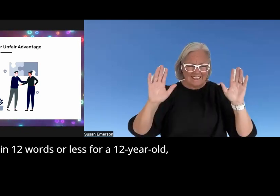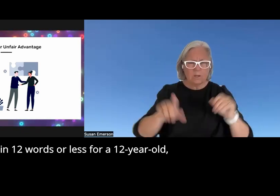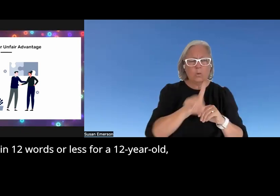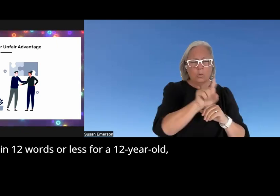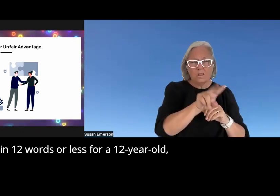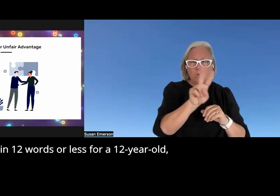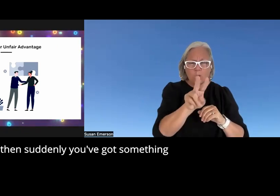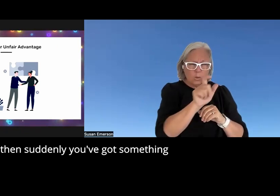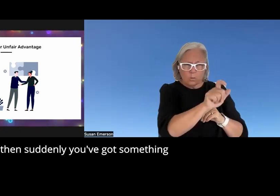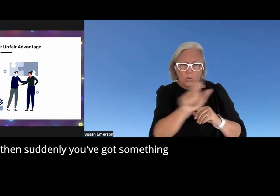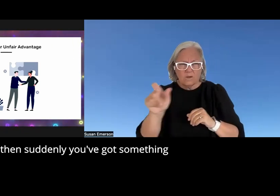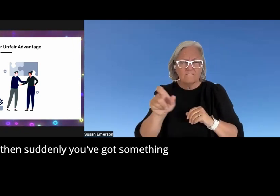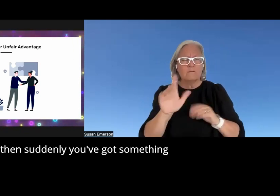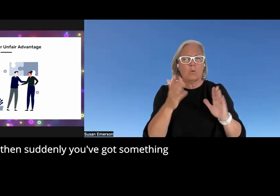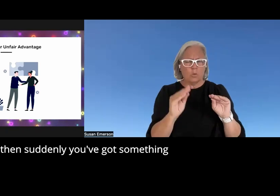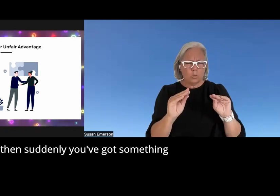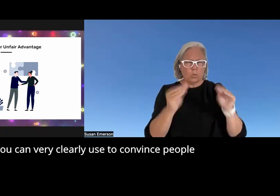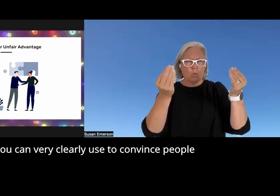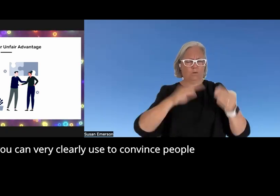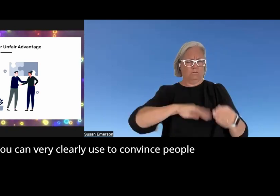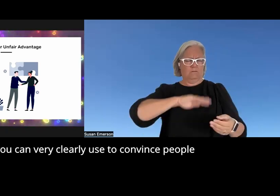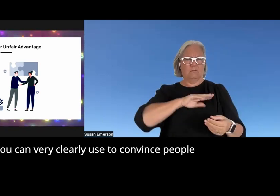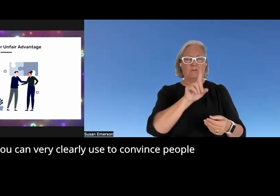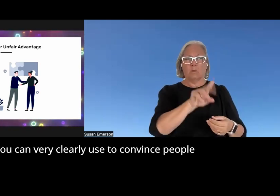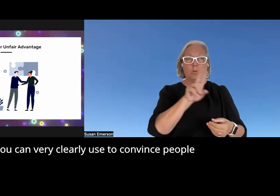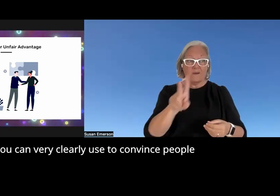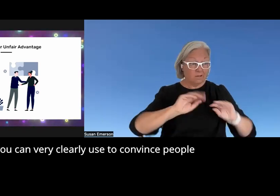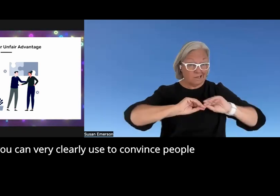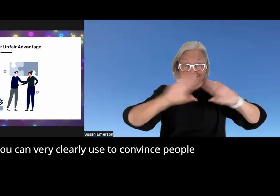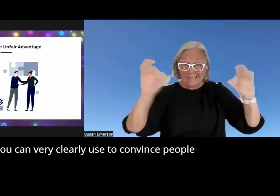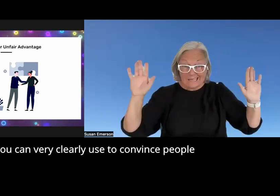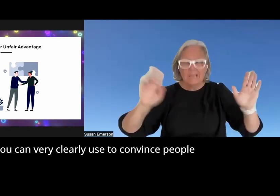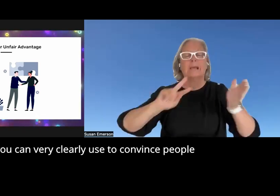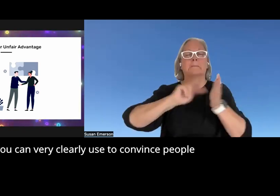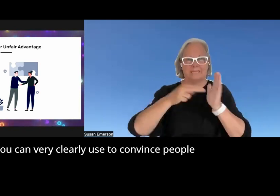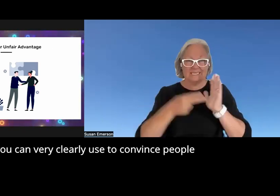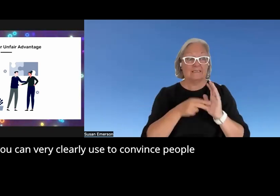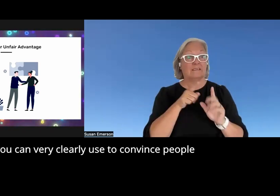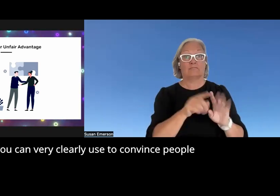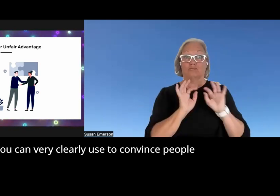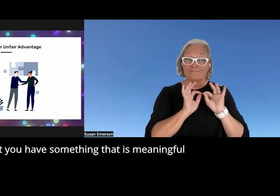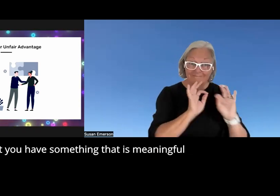12year old then suddenly you've got got something that you can very clearly use to convince people